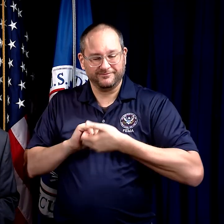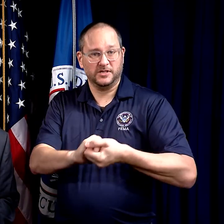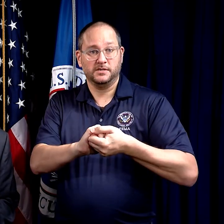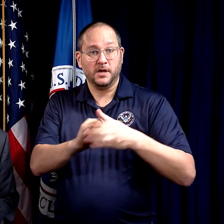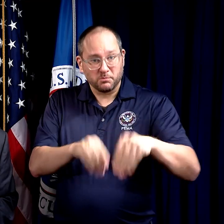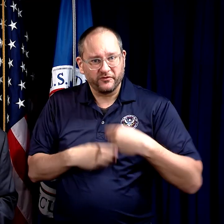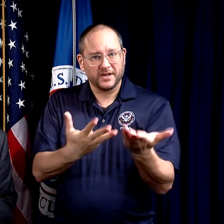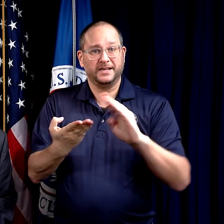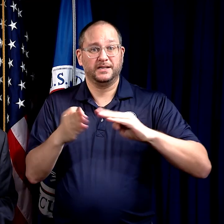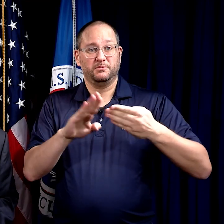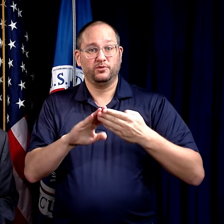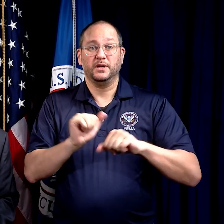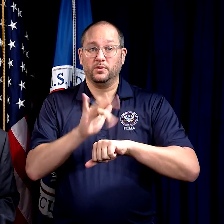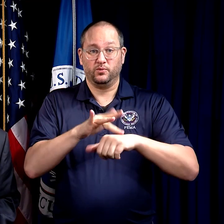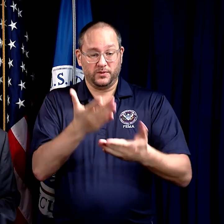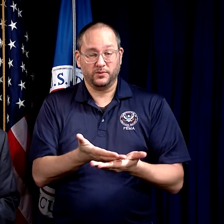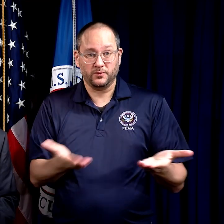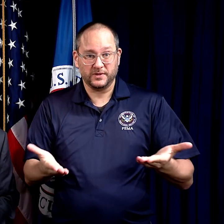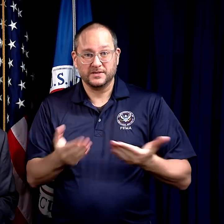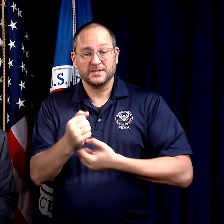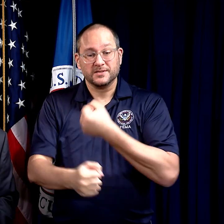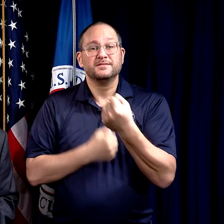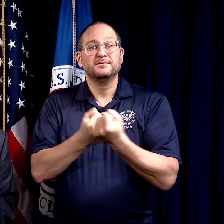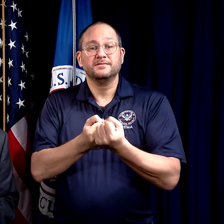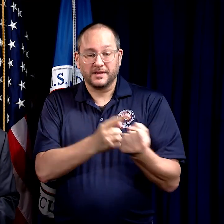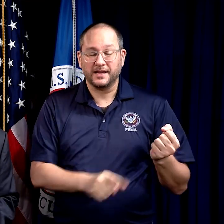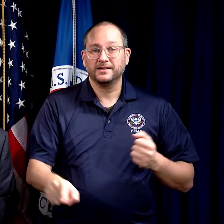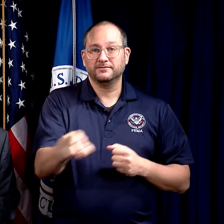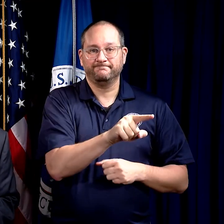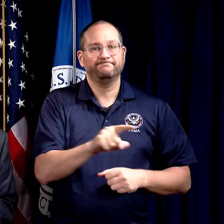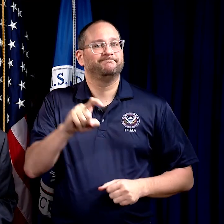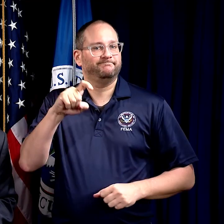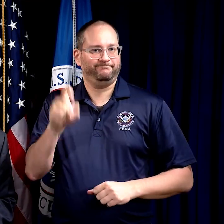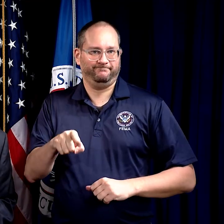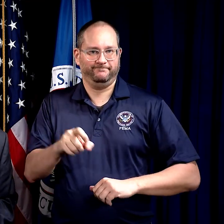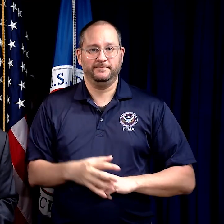providing the community with resources and the support they need.